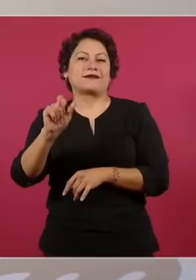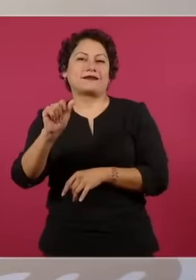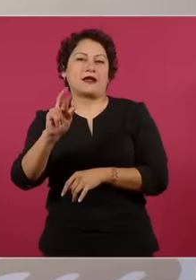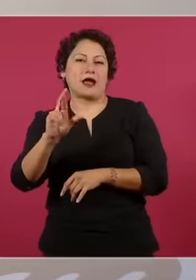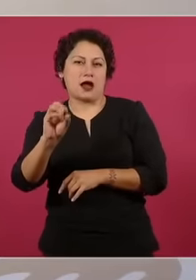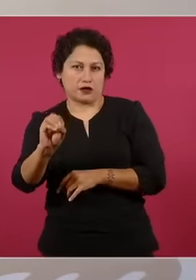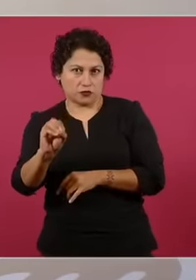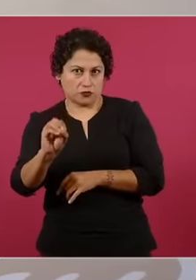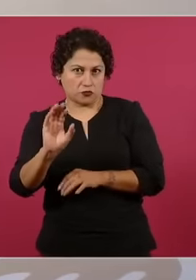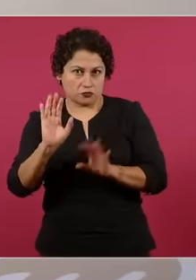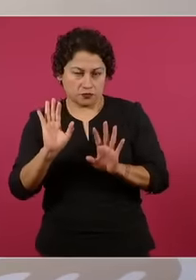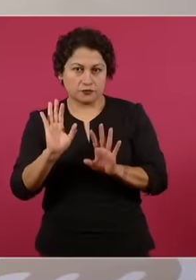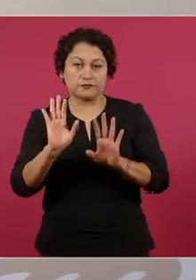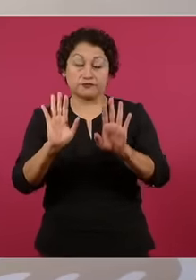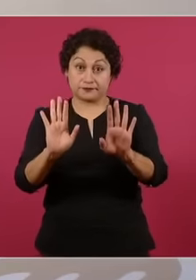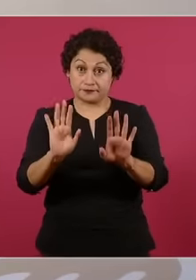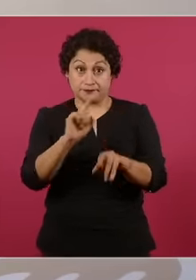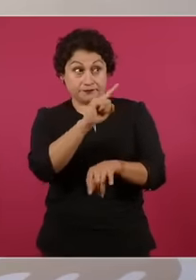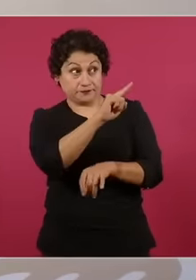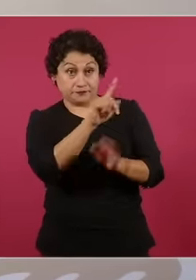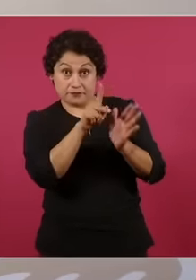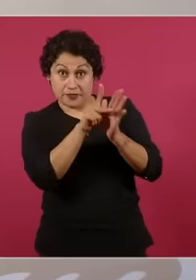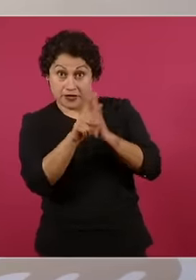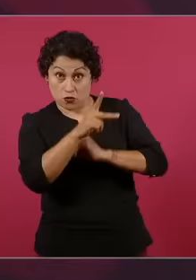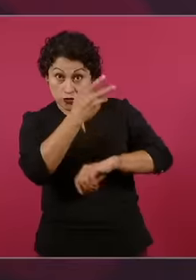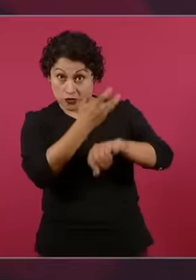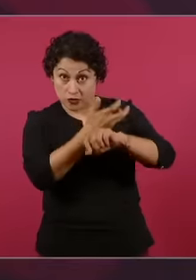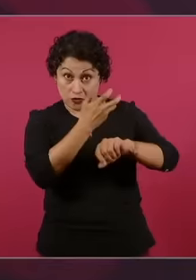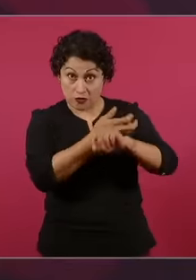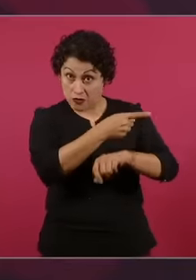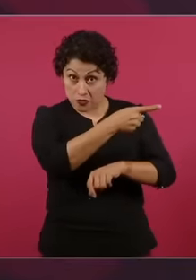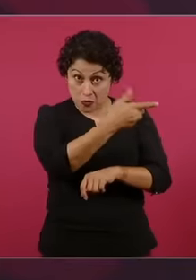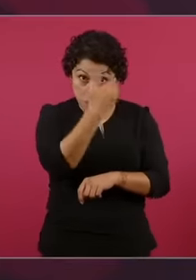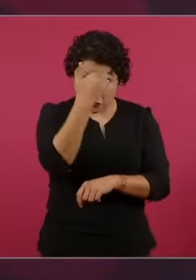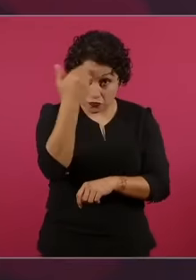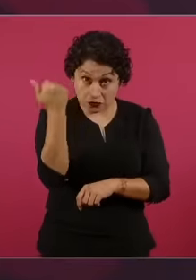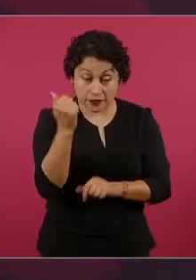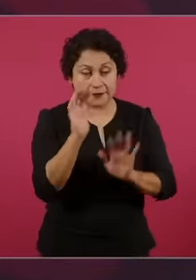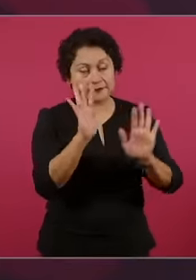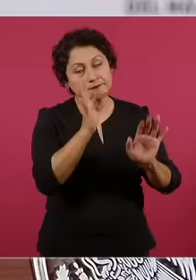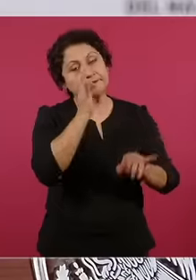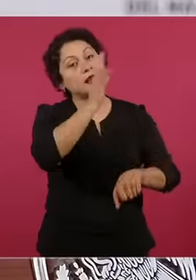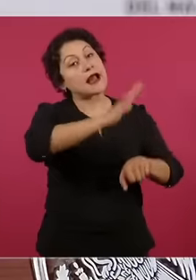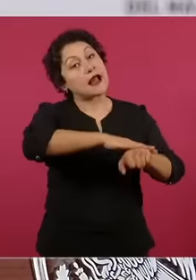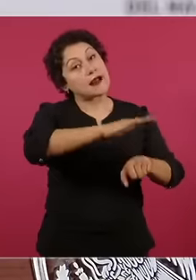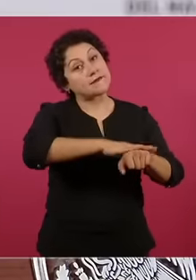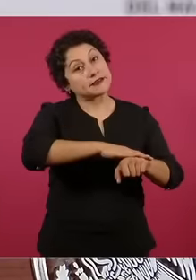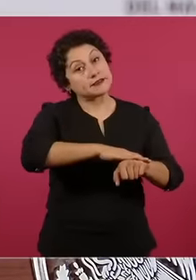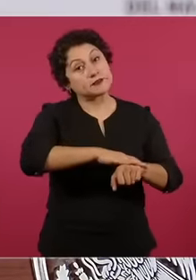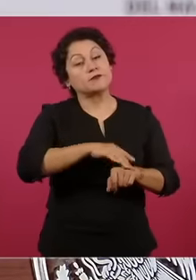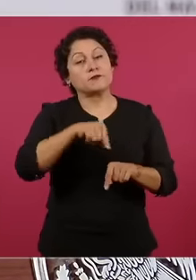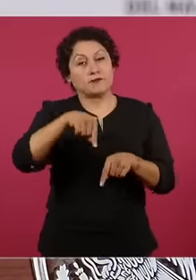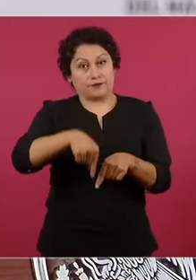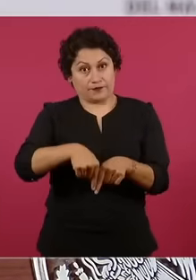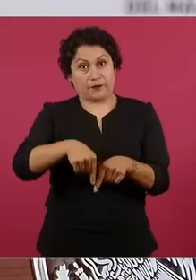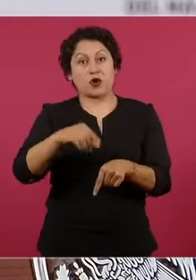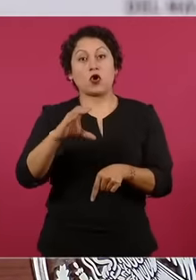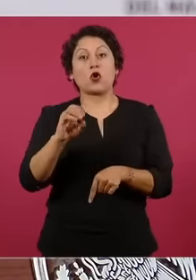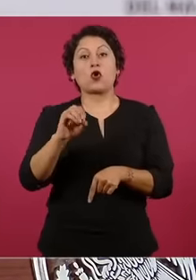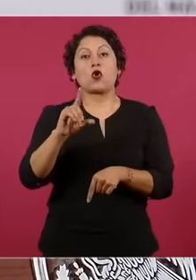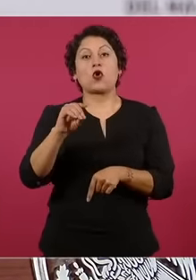this Luis Donaldo Colosio was a candidate for the presidency of the